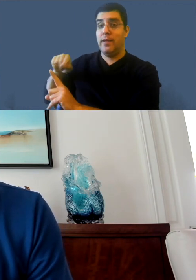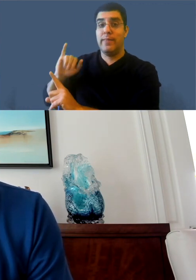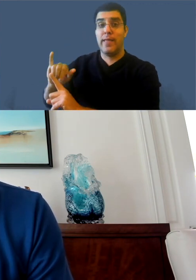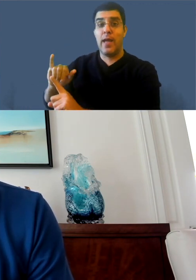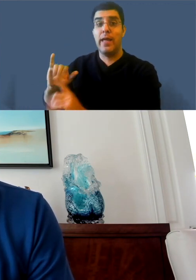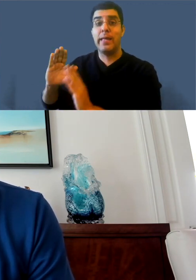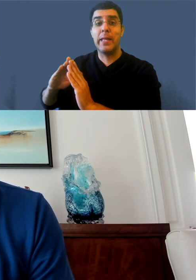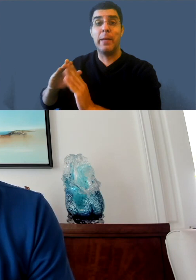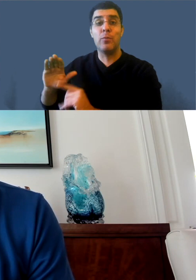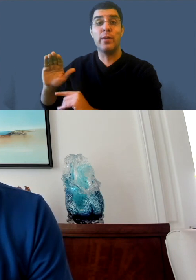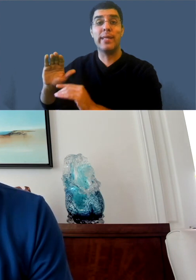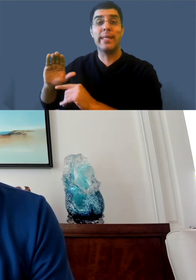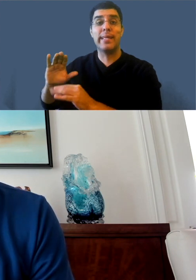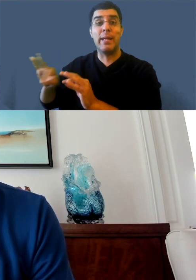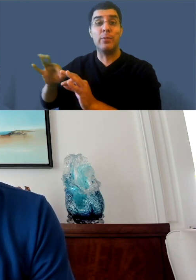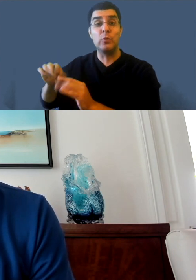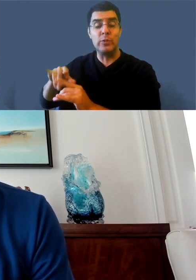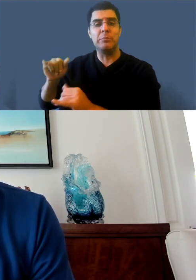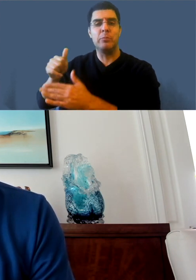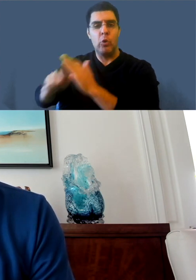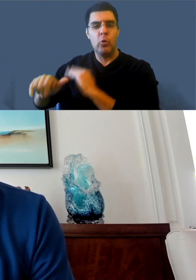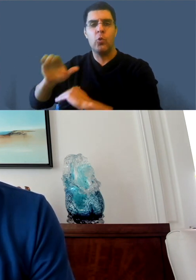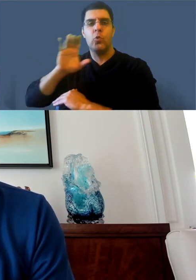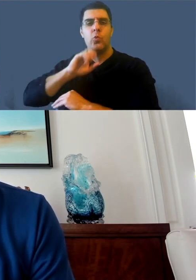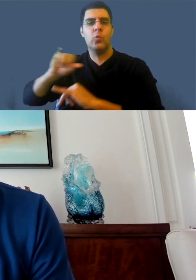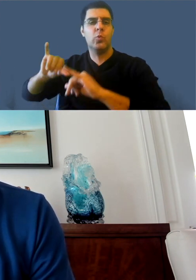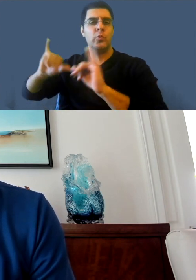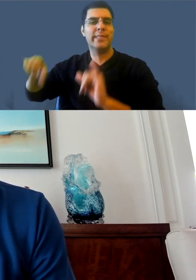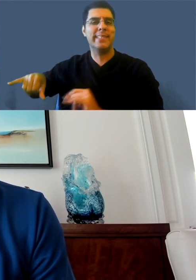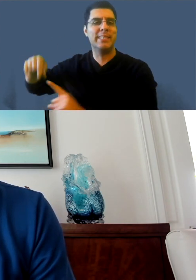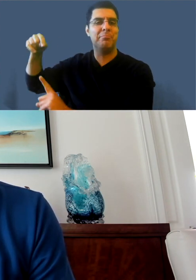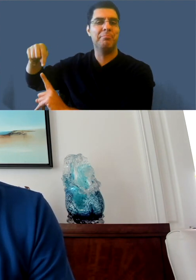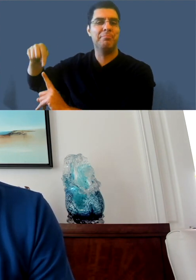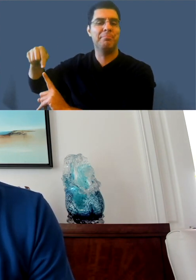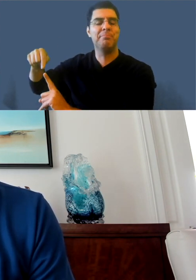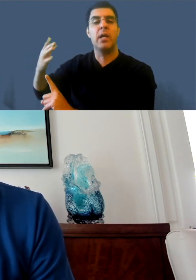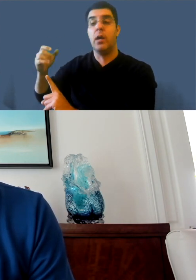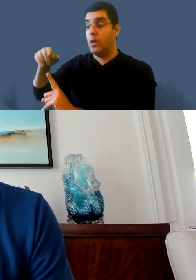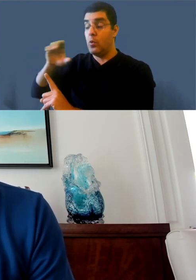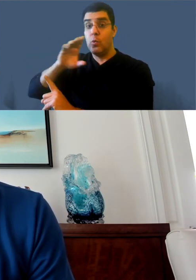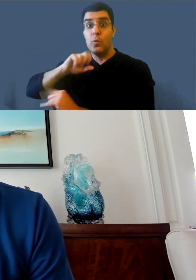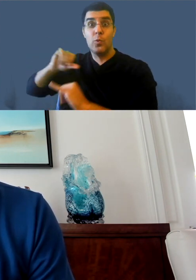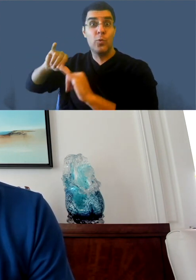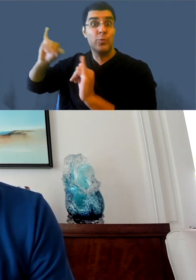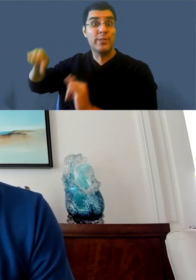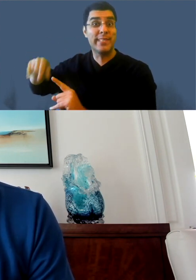and just be done with the old system and retire it. And so this is one of those last features